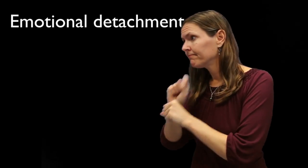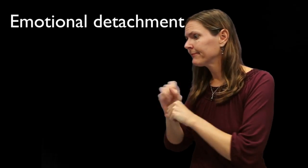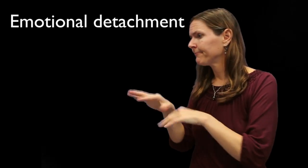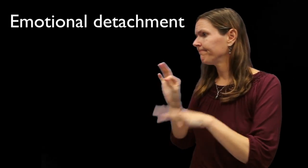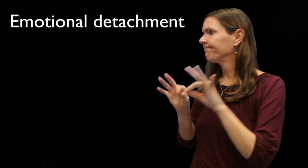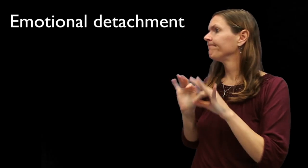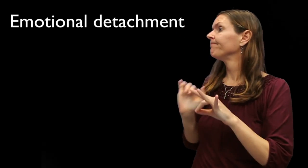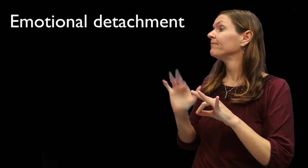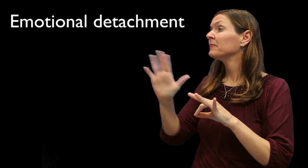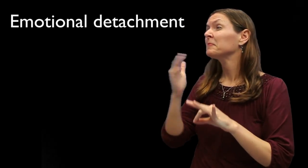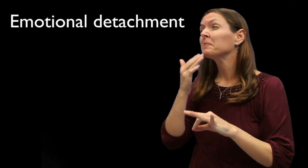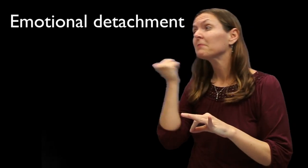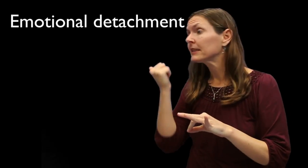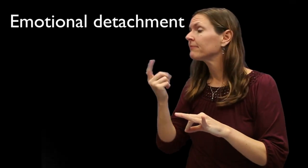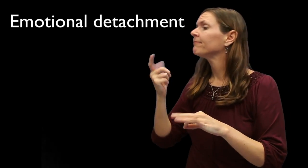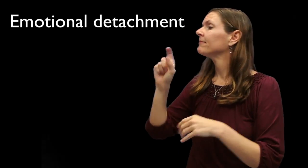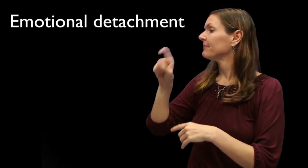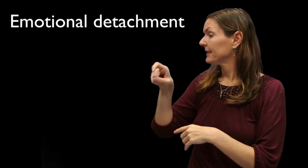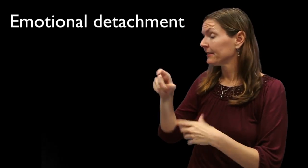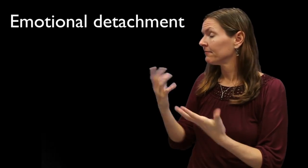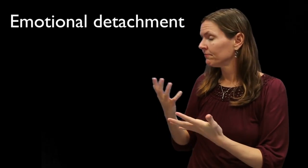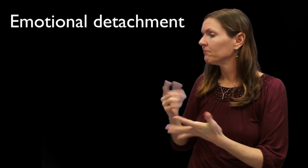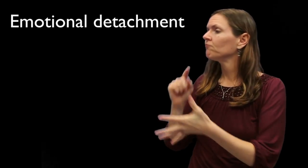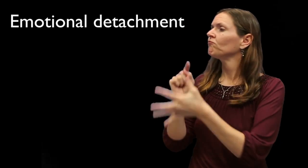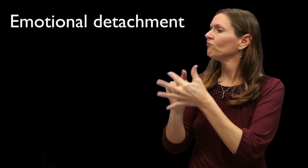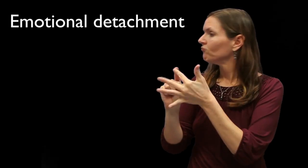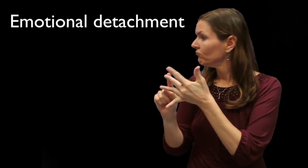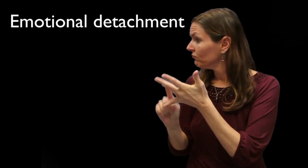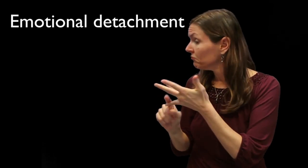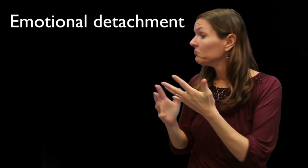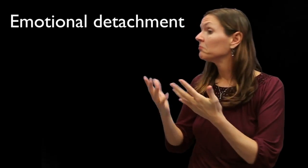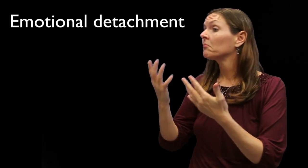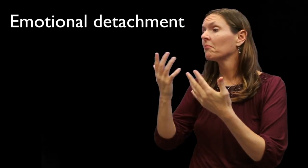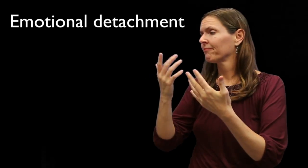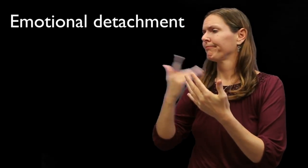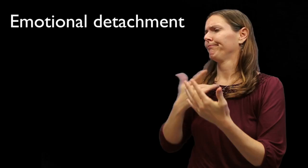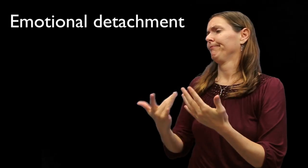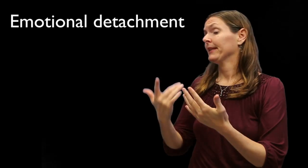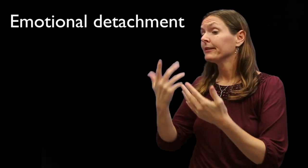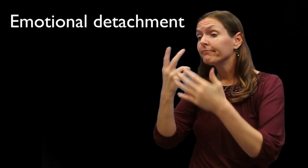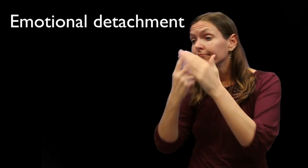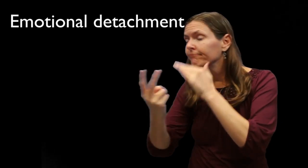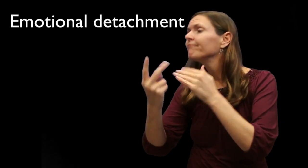manner.] "Research shows...." "The findings are..." "The best way..." "The needs are..." "Those (list) tend to predict